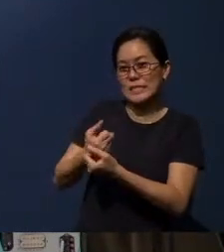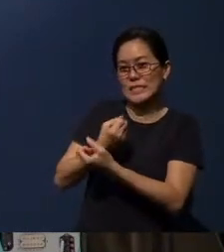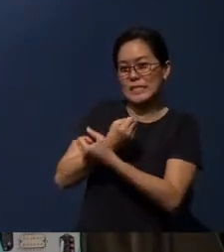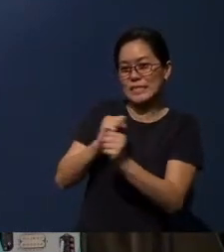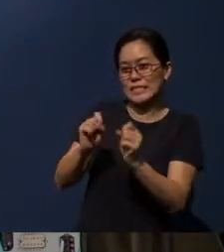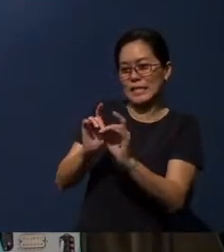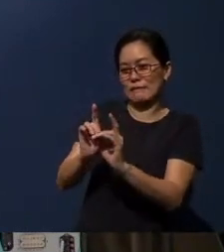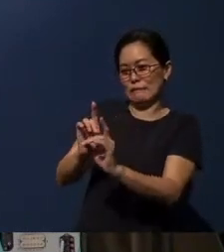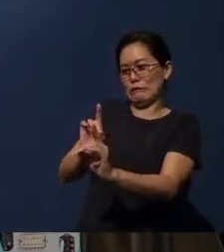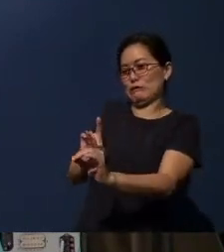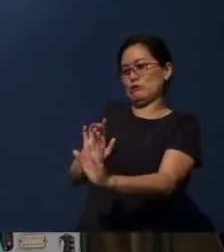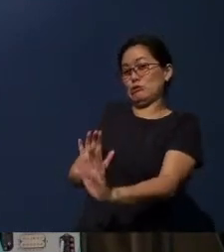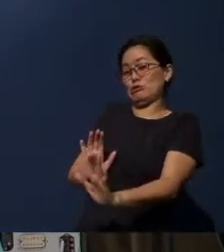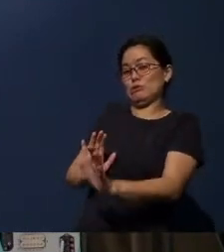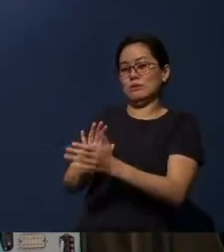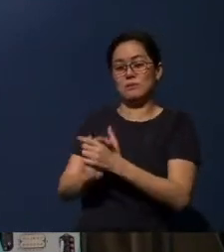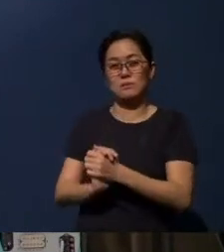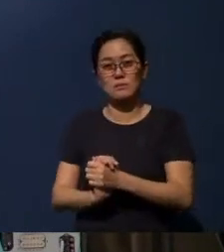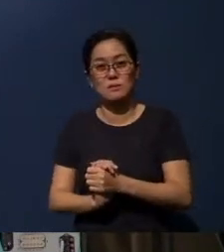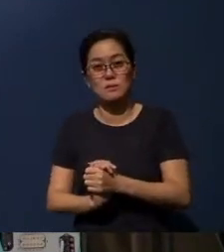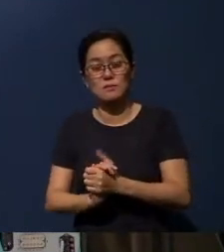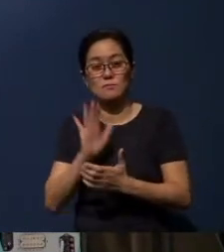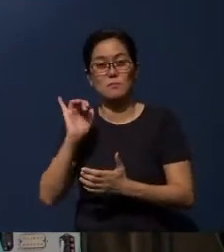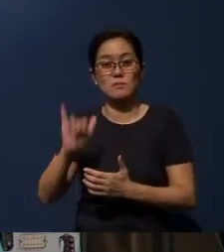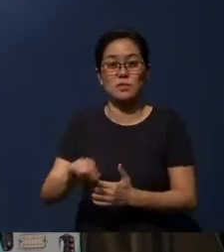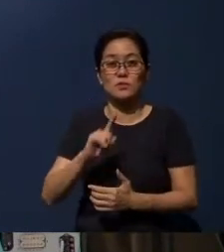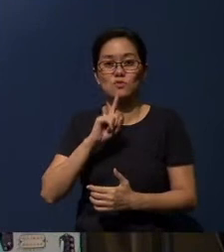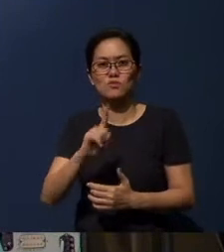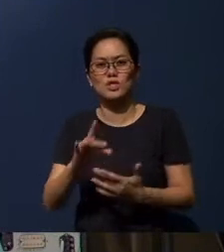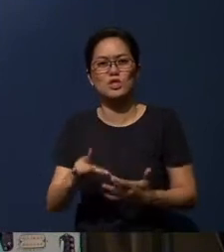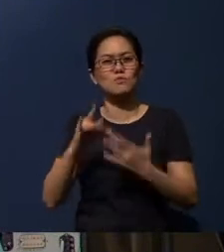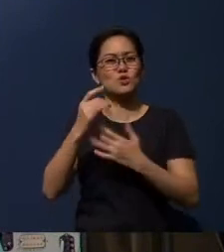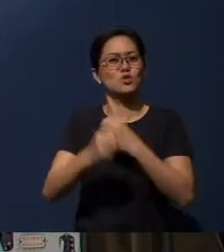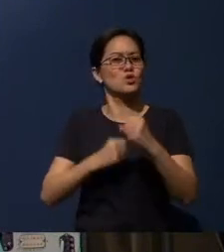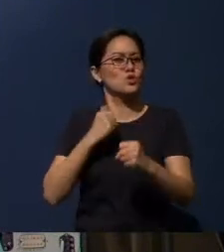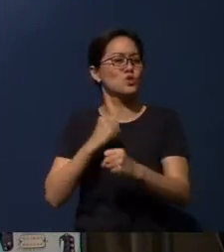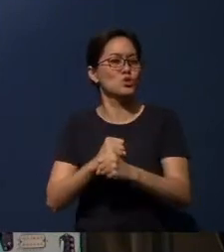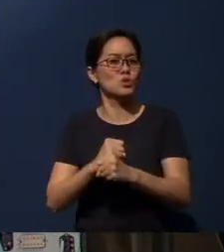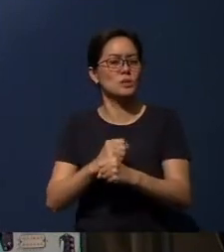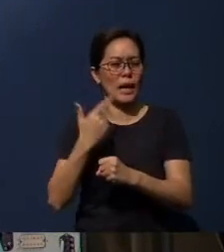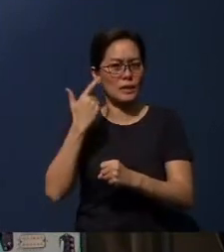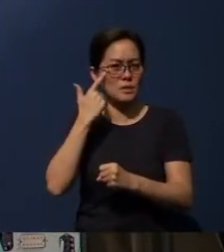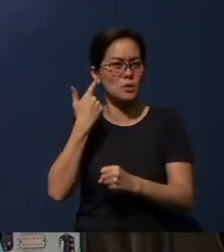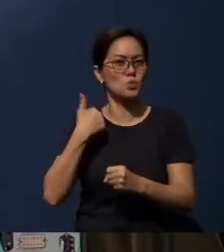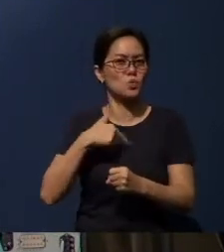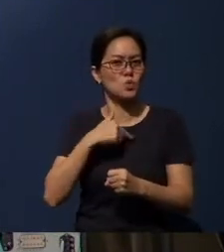and things like this. And this is really a special year, I think we also need to remember